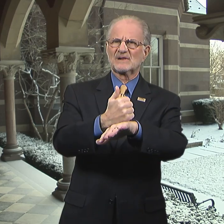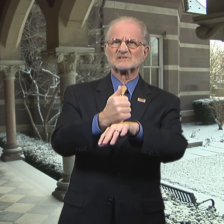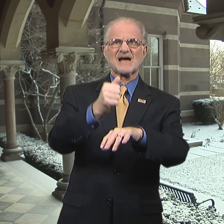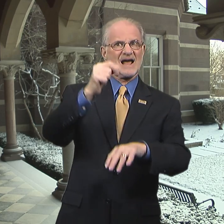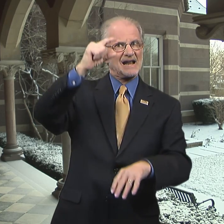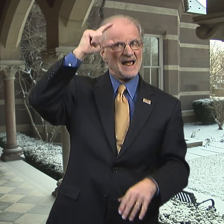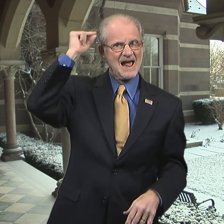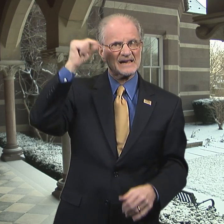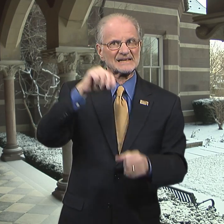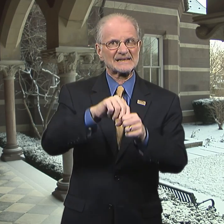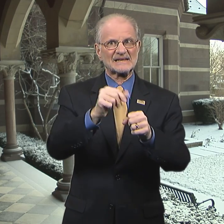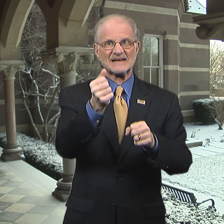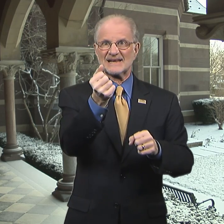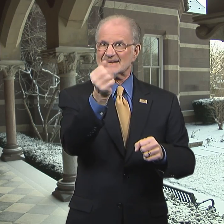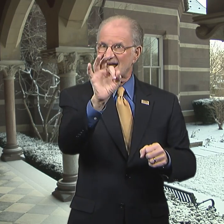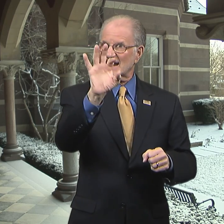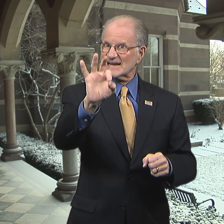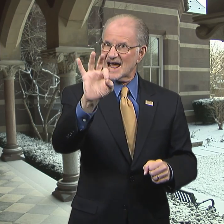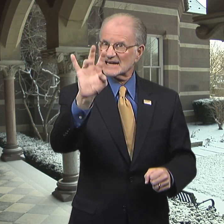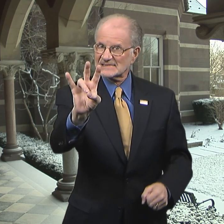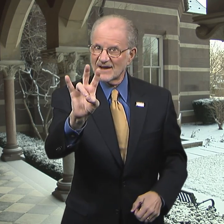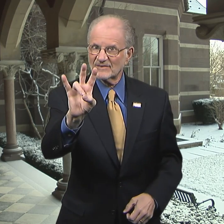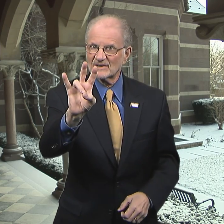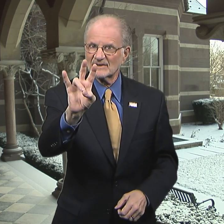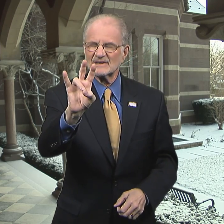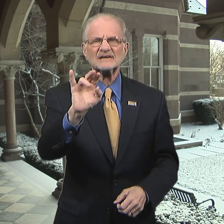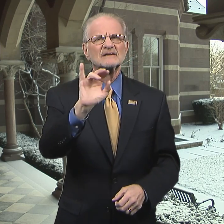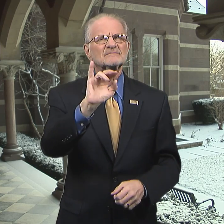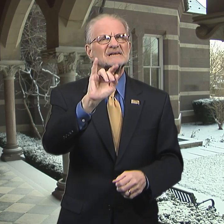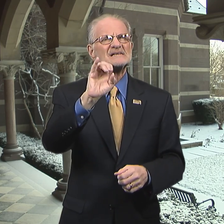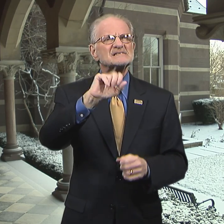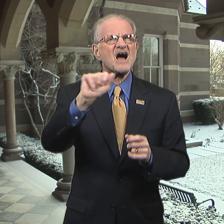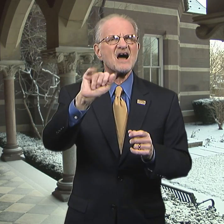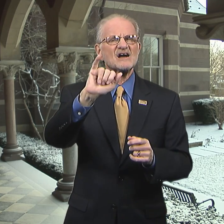at Gallaudet in 1997.